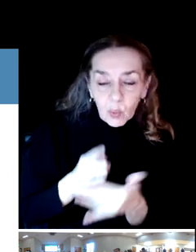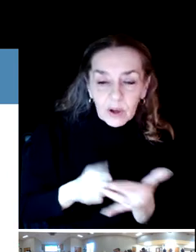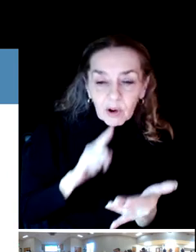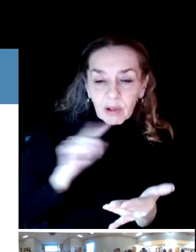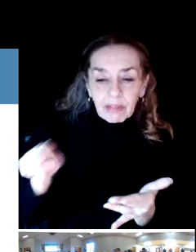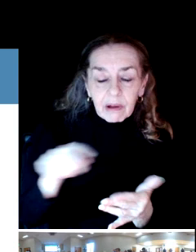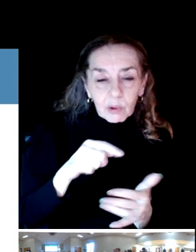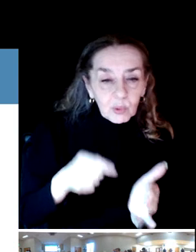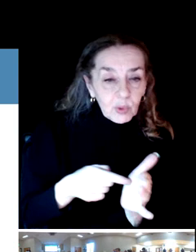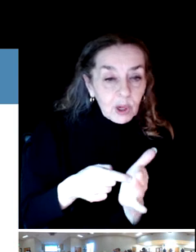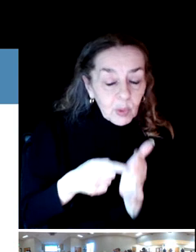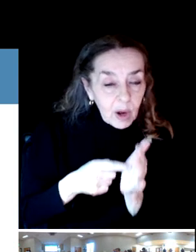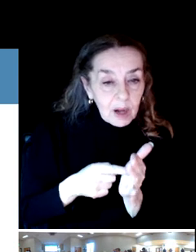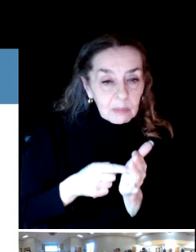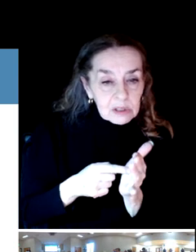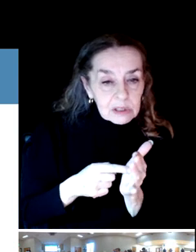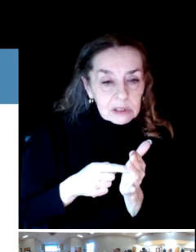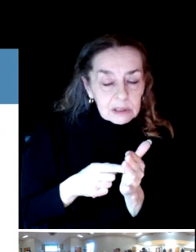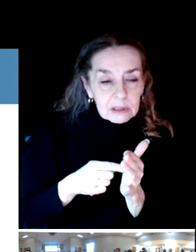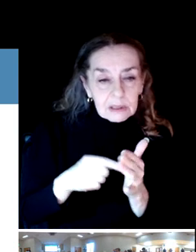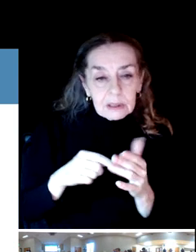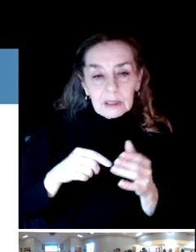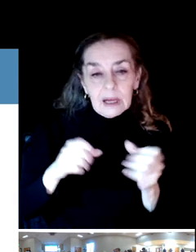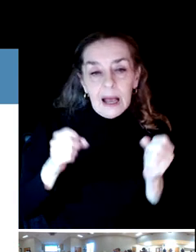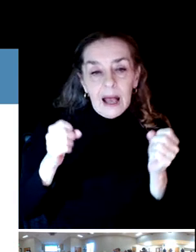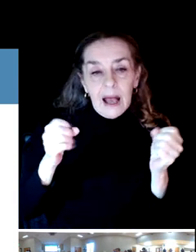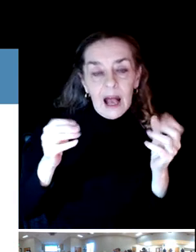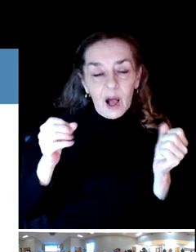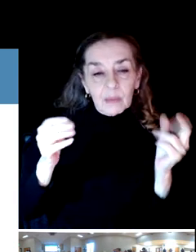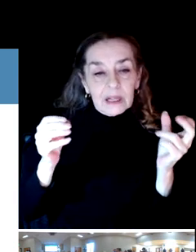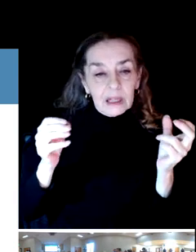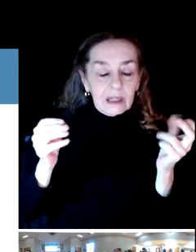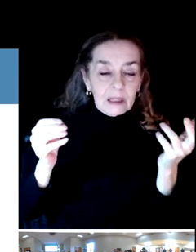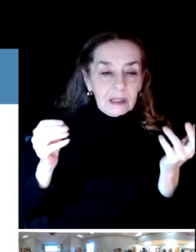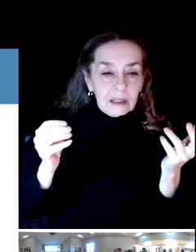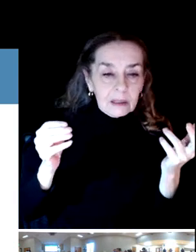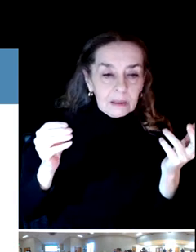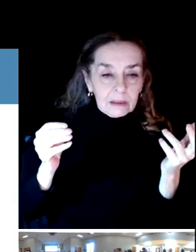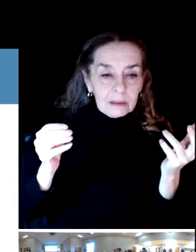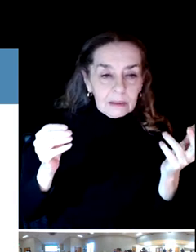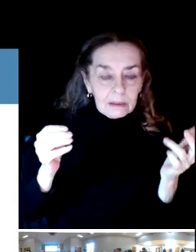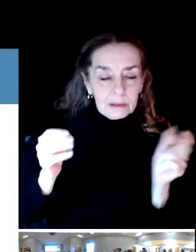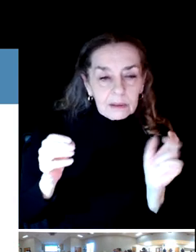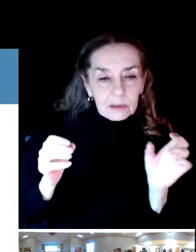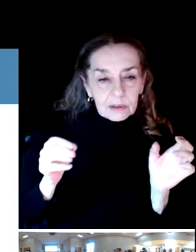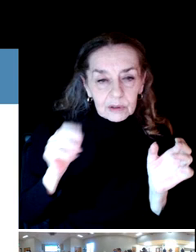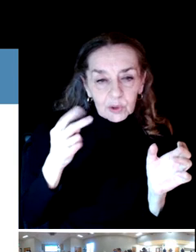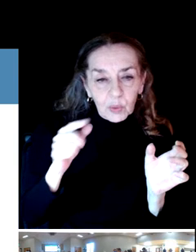How many assets do they have that are at risk? And so we'll be looking at a number of different things there.